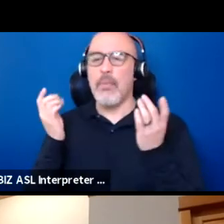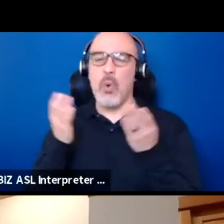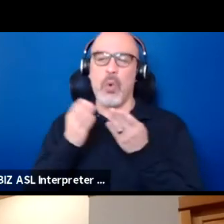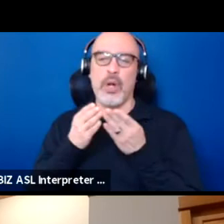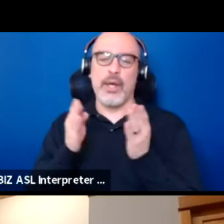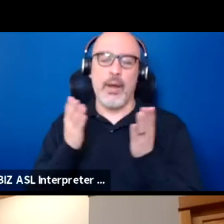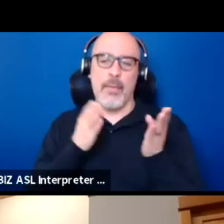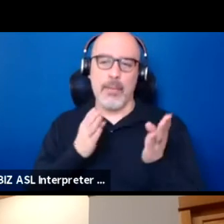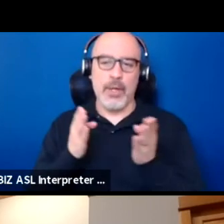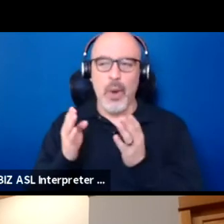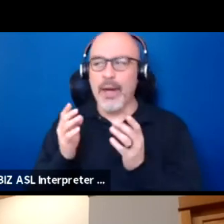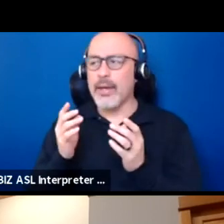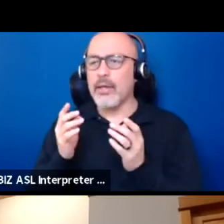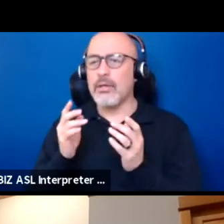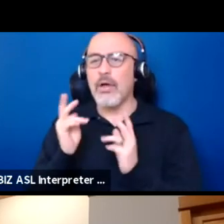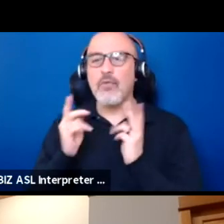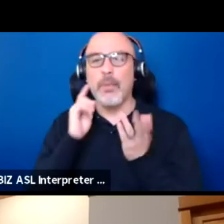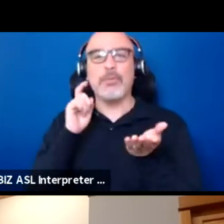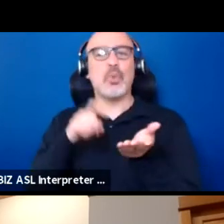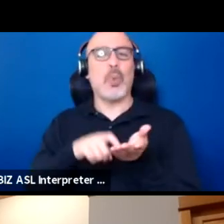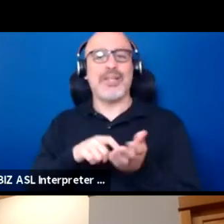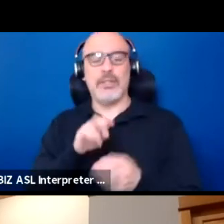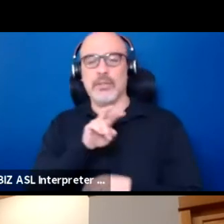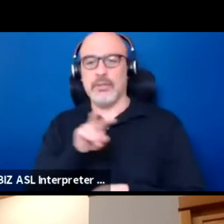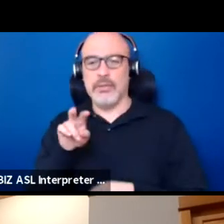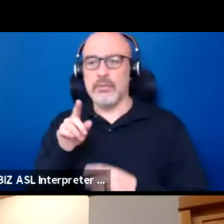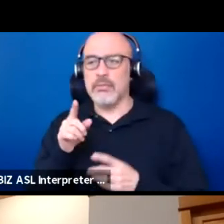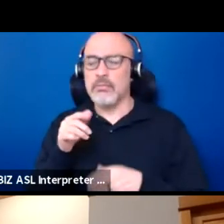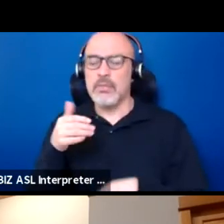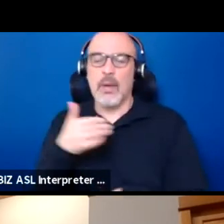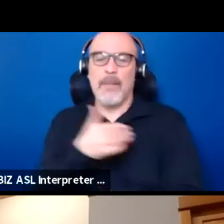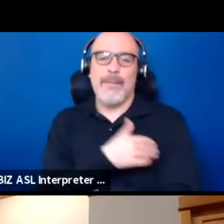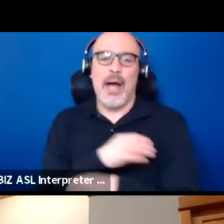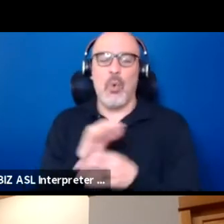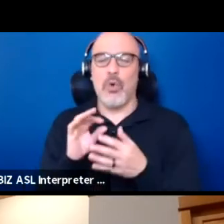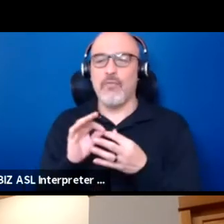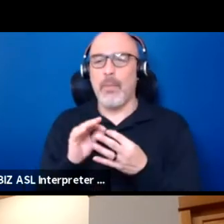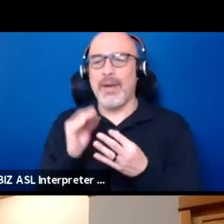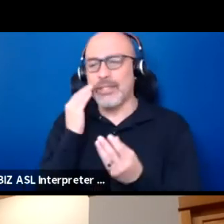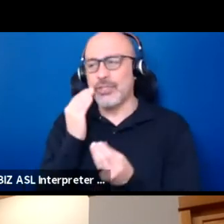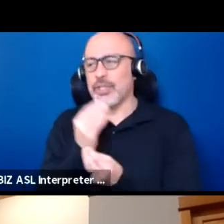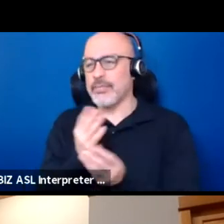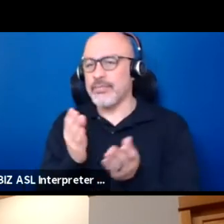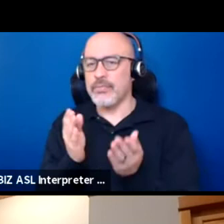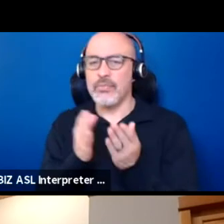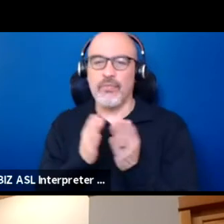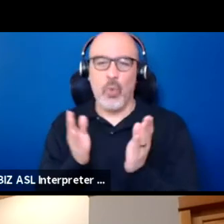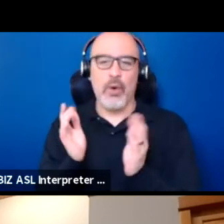everyone could witness. And so very powerful messaging is going on to those kinds of public performances, which I think is a kind of theater.